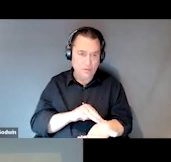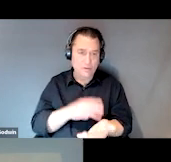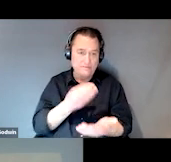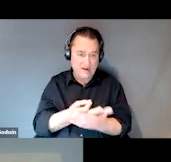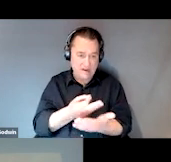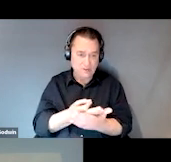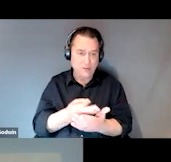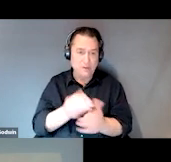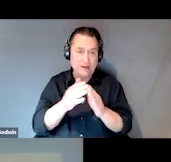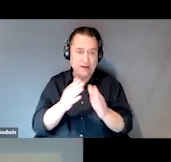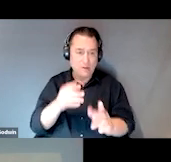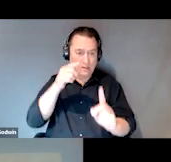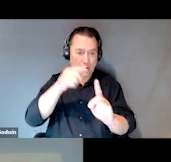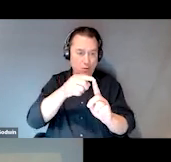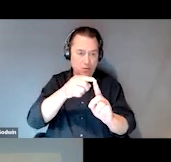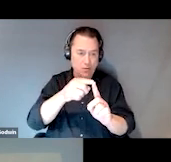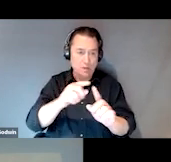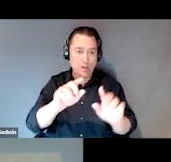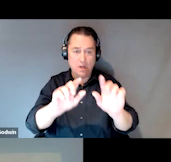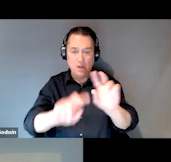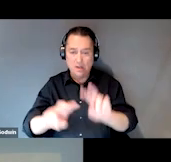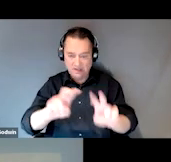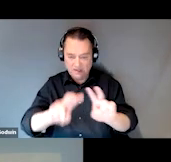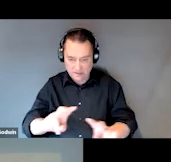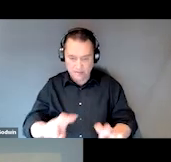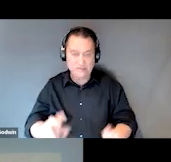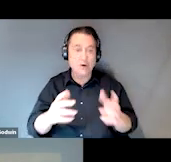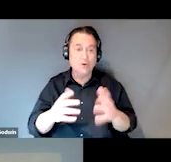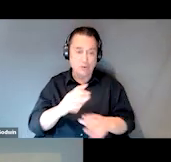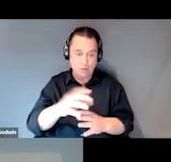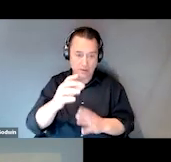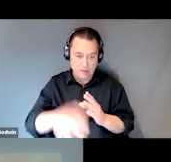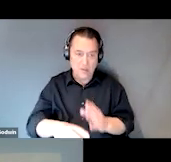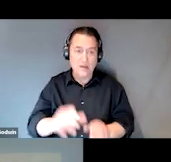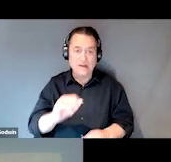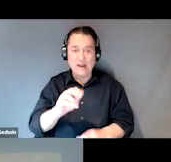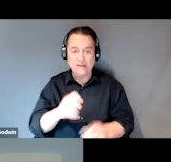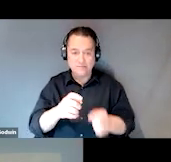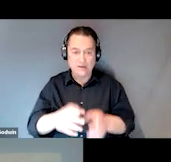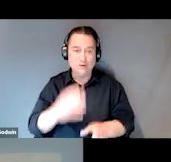An assessment is also completed and the case manager notes what is needed for each individual.